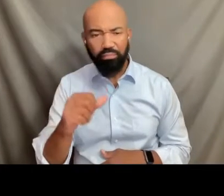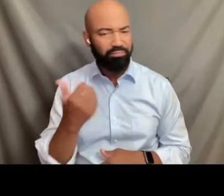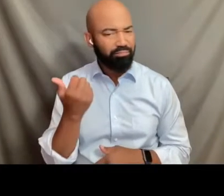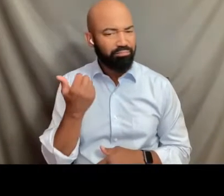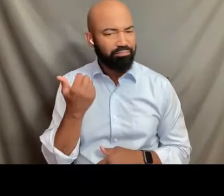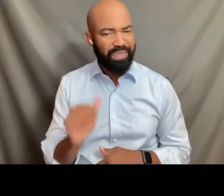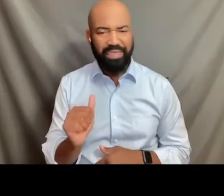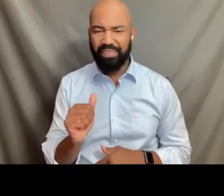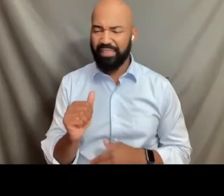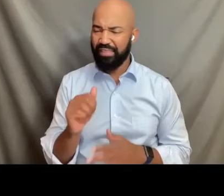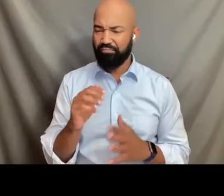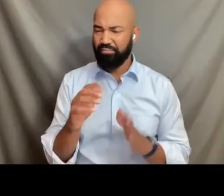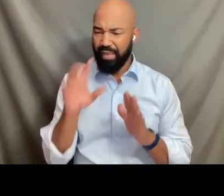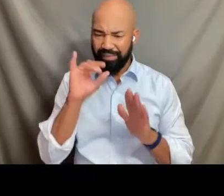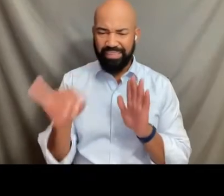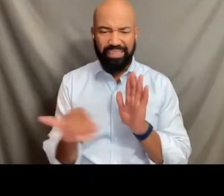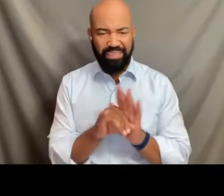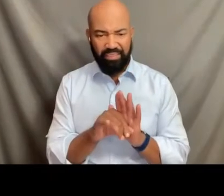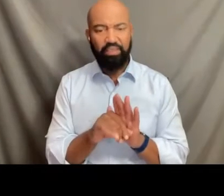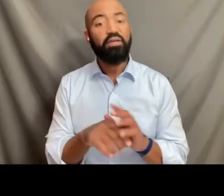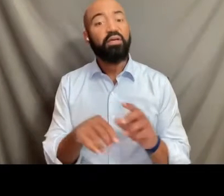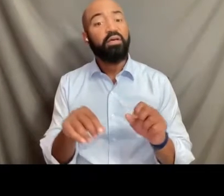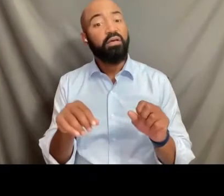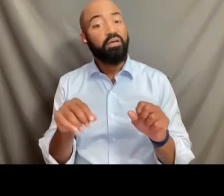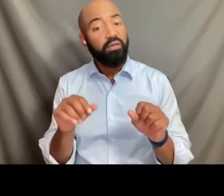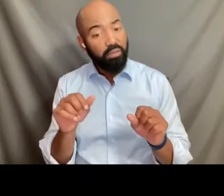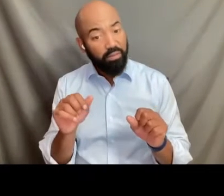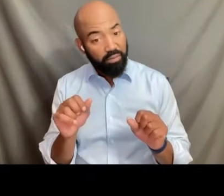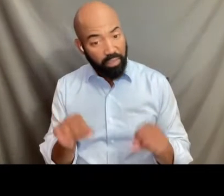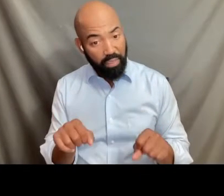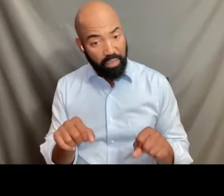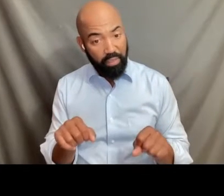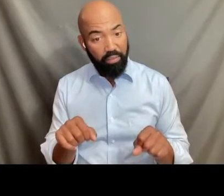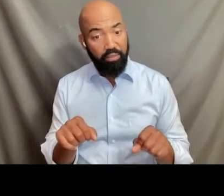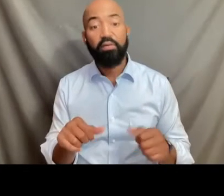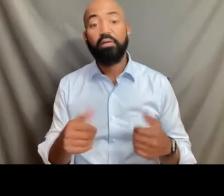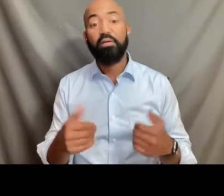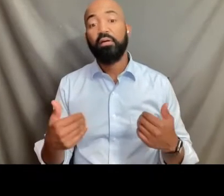can in fact be subject to recompense for any hate crimes